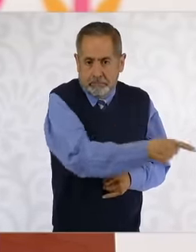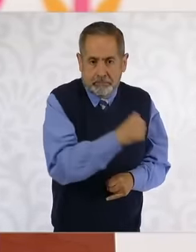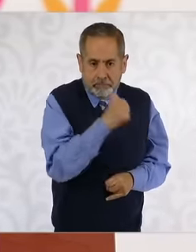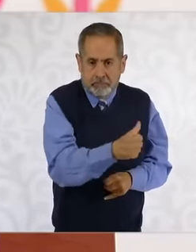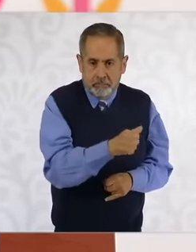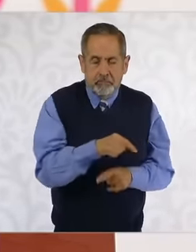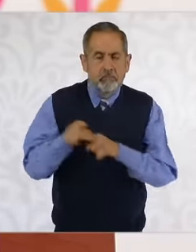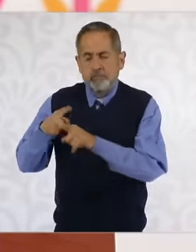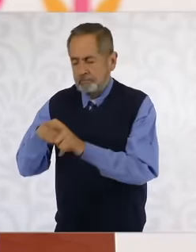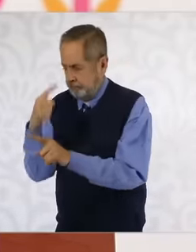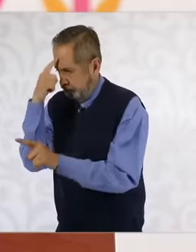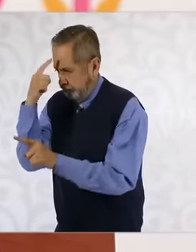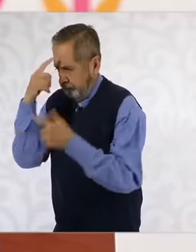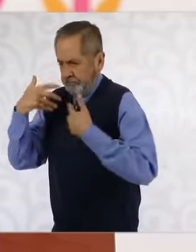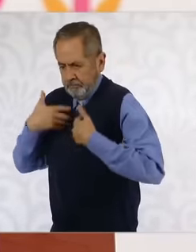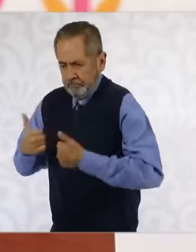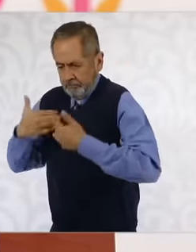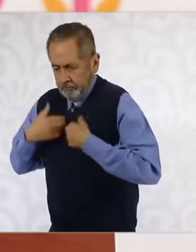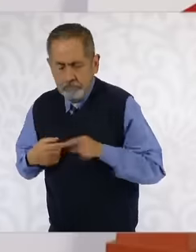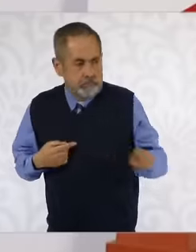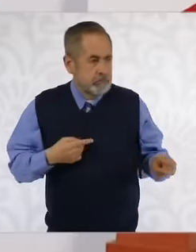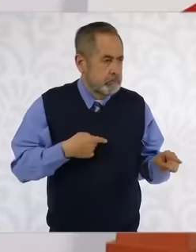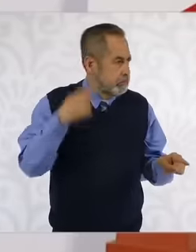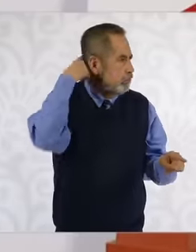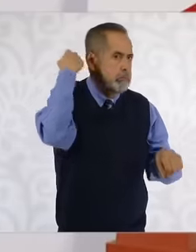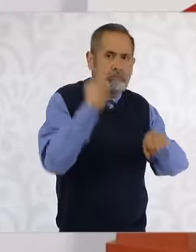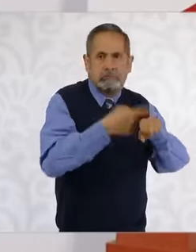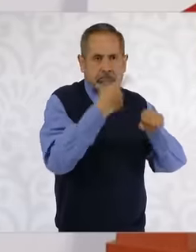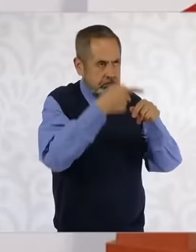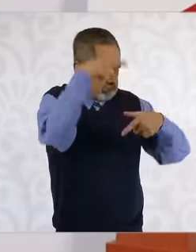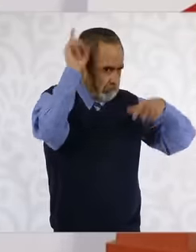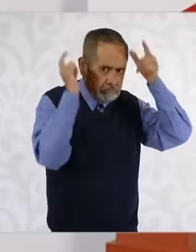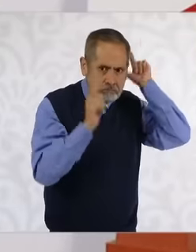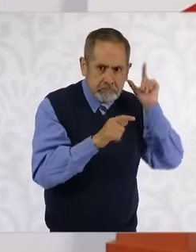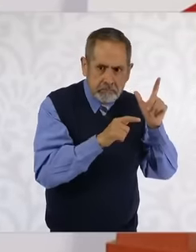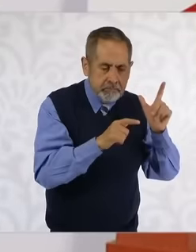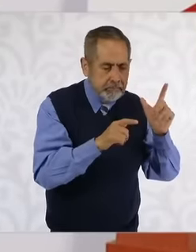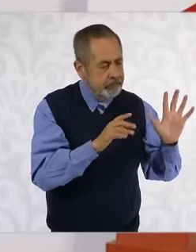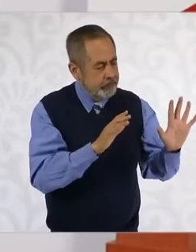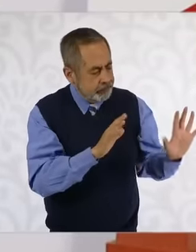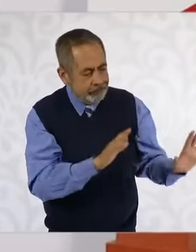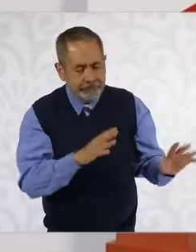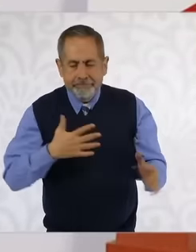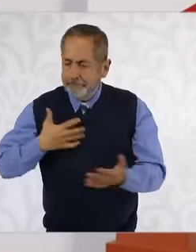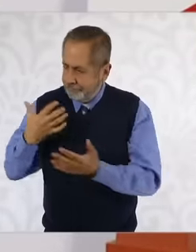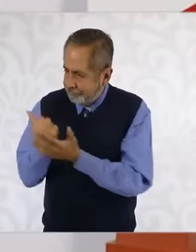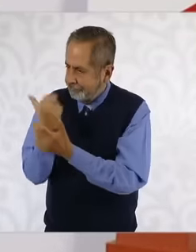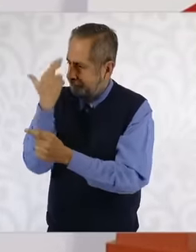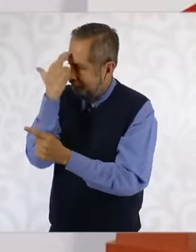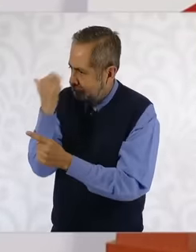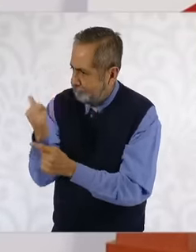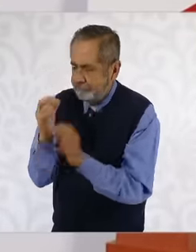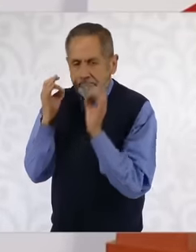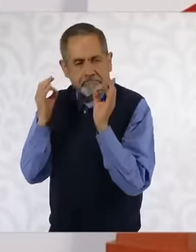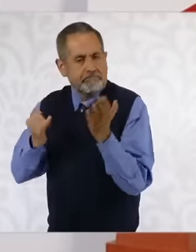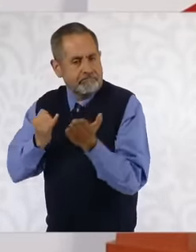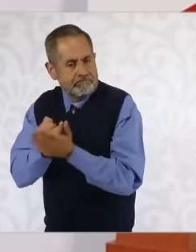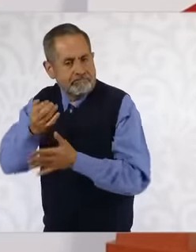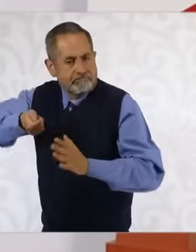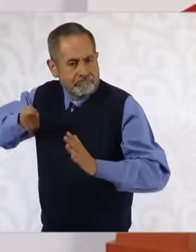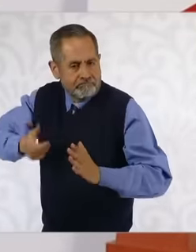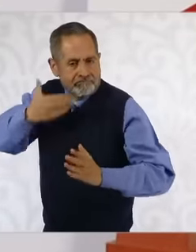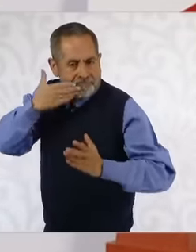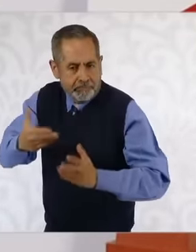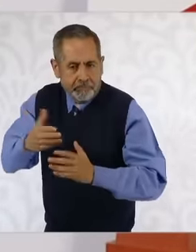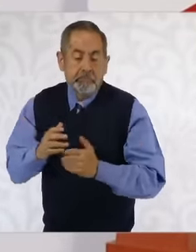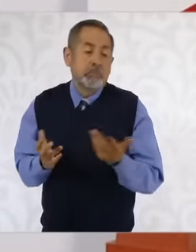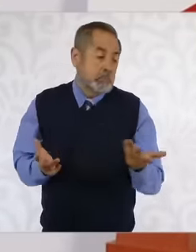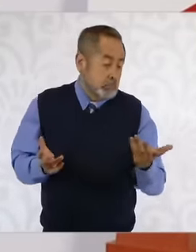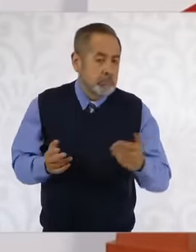madness then uh also even if you don't agree on many things you also